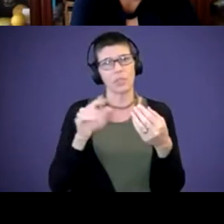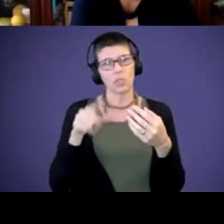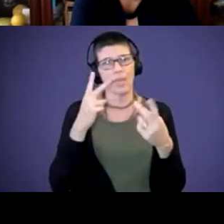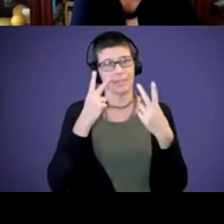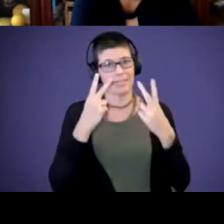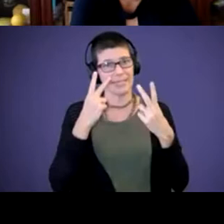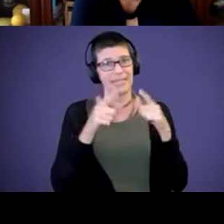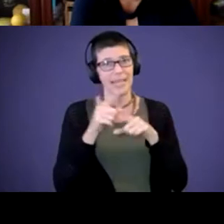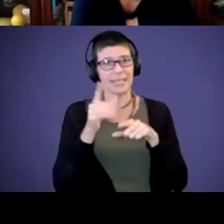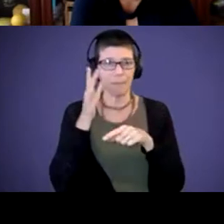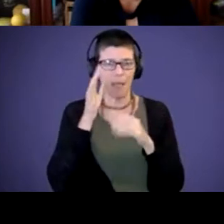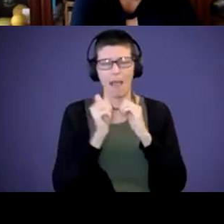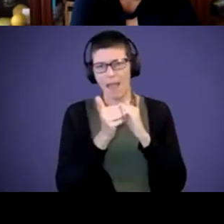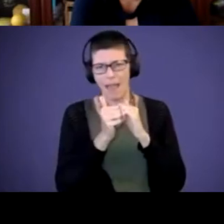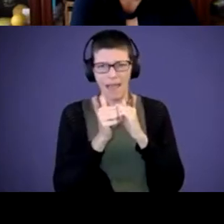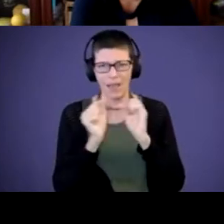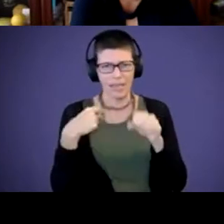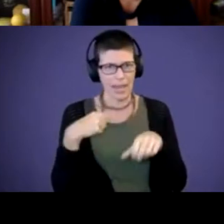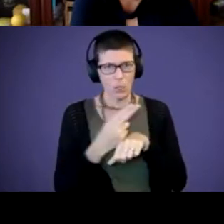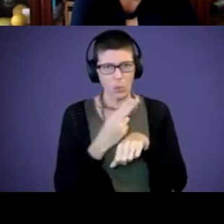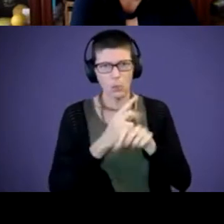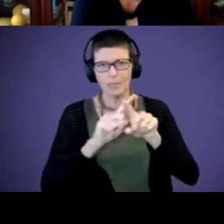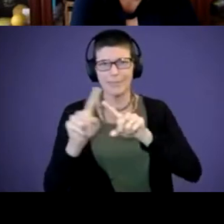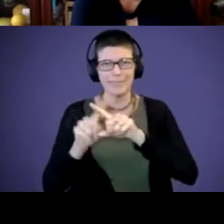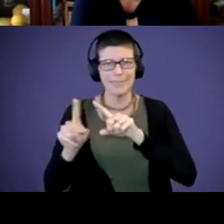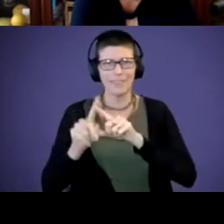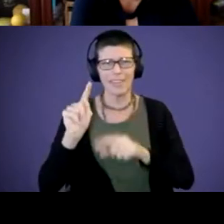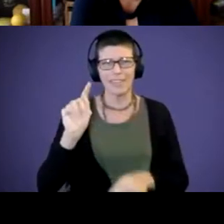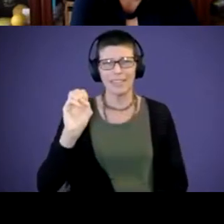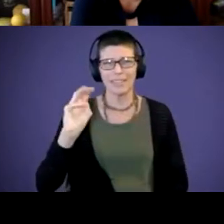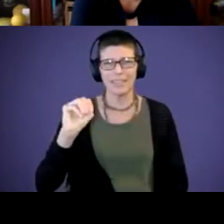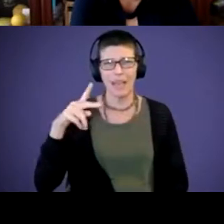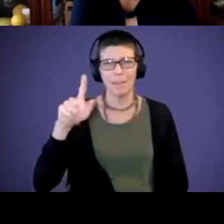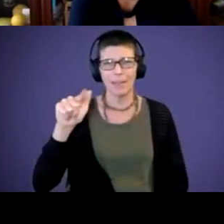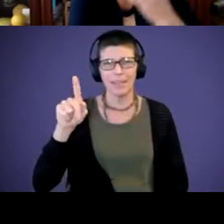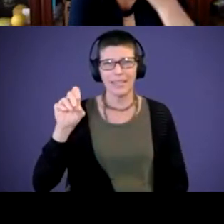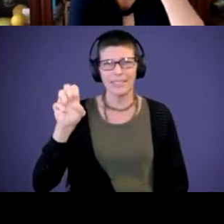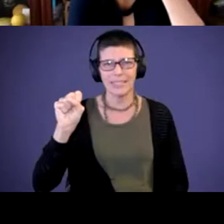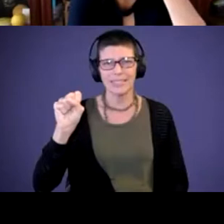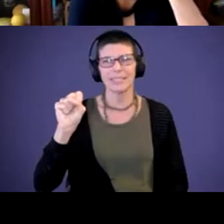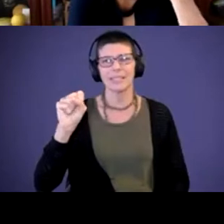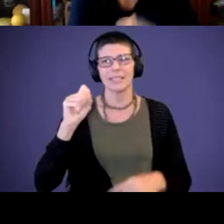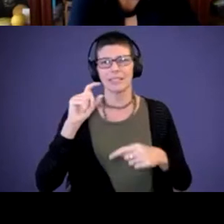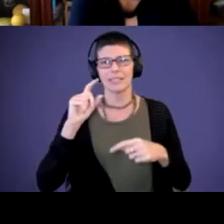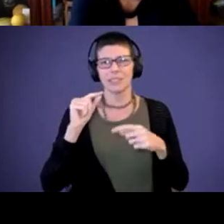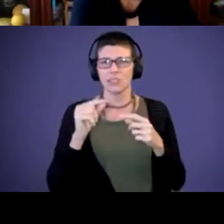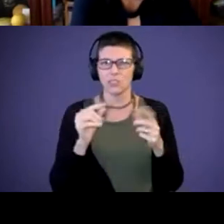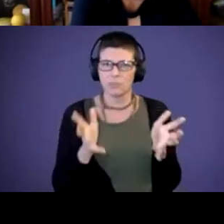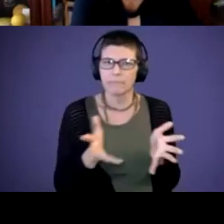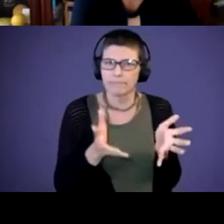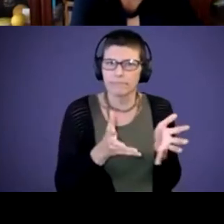like how can I use different templates to foster learning in your own household too.